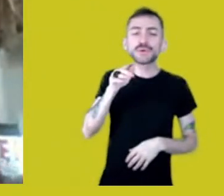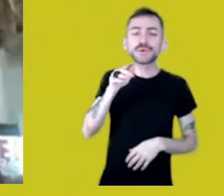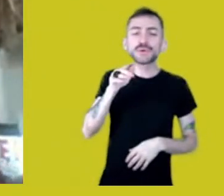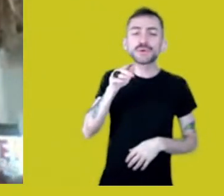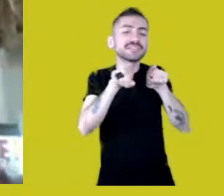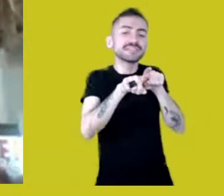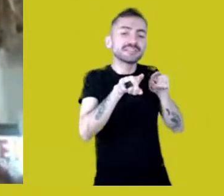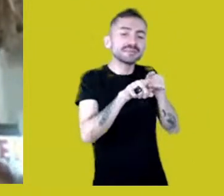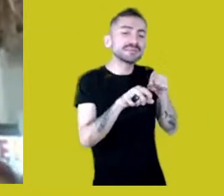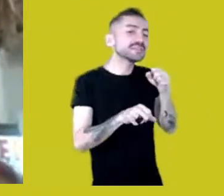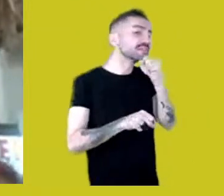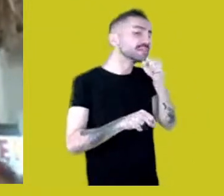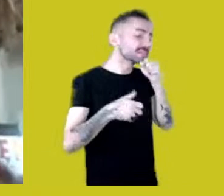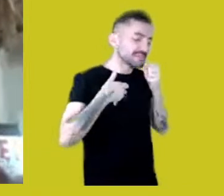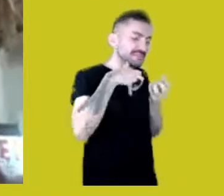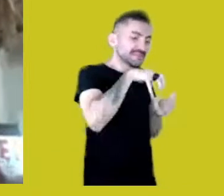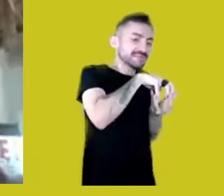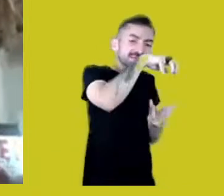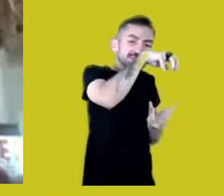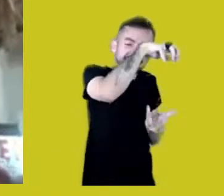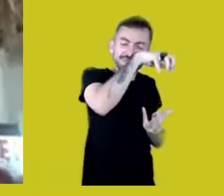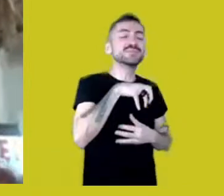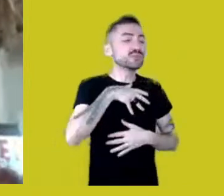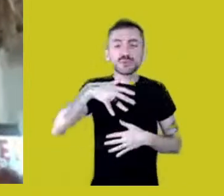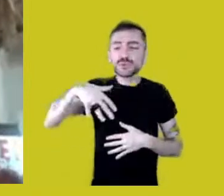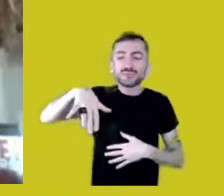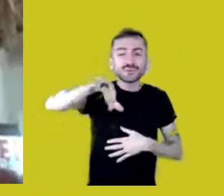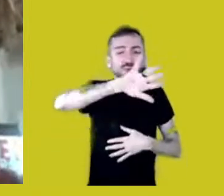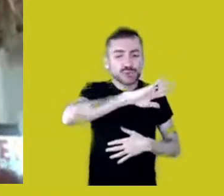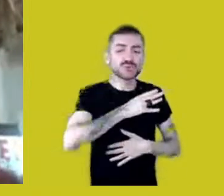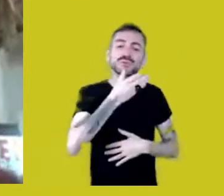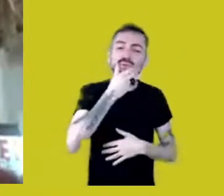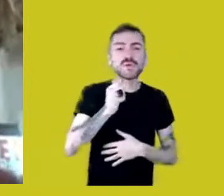our elderly,